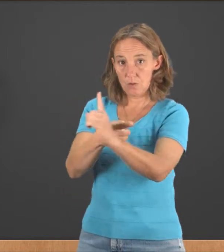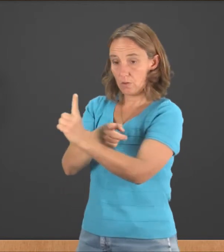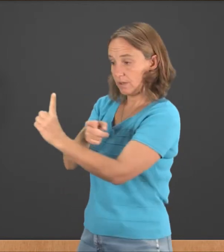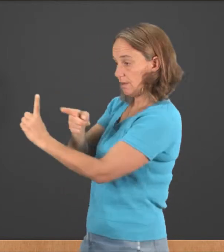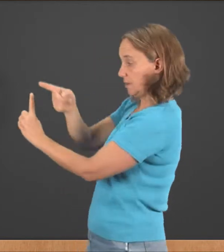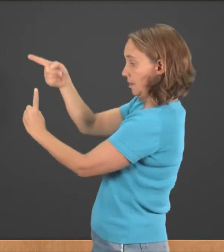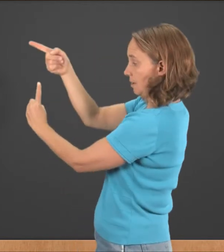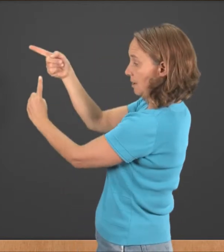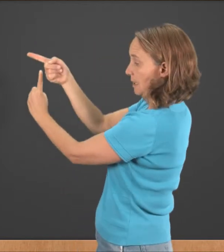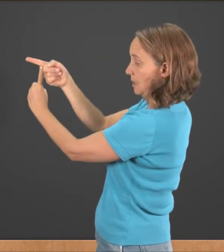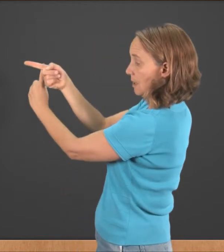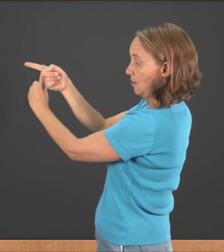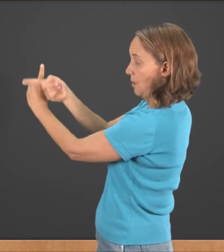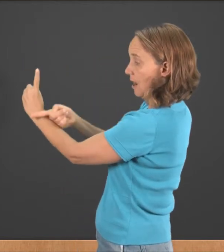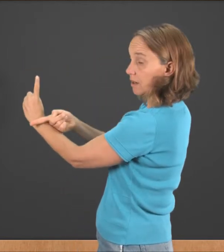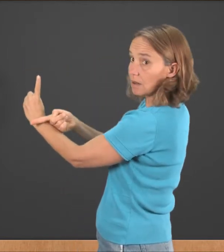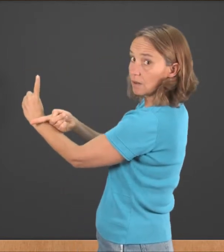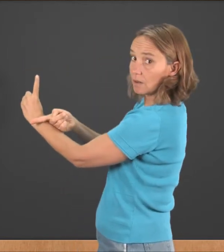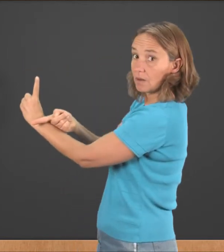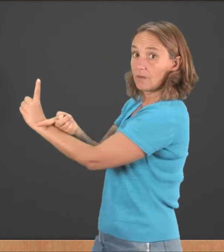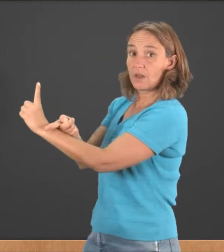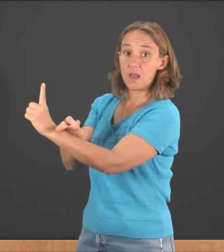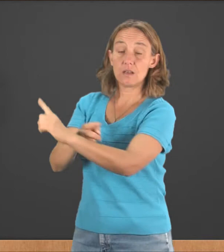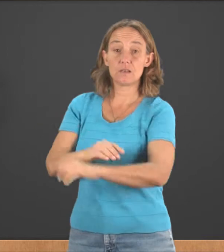Notice, it slides down the back.